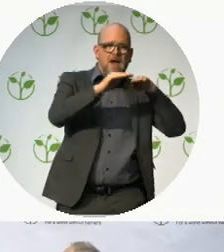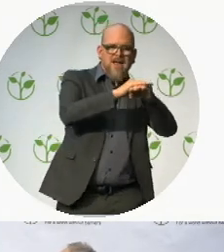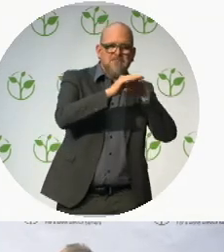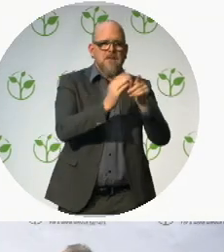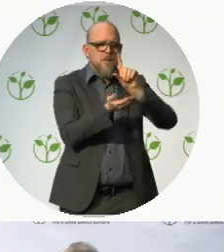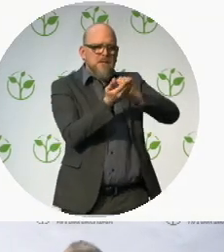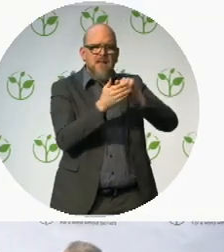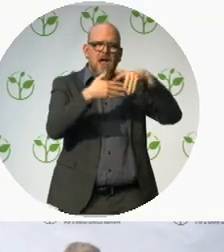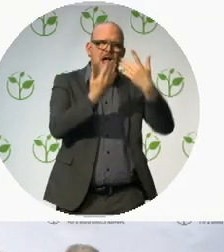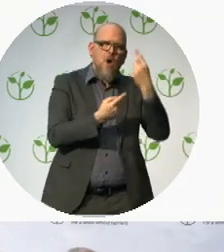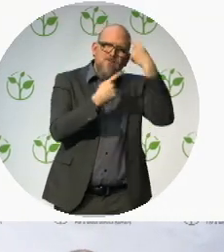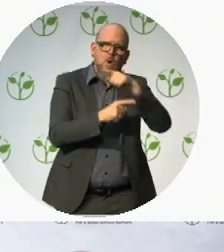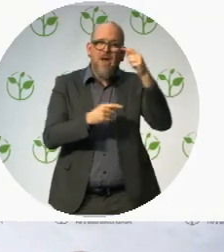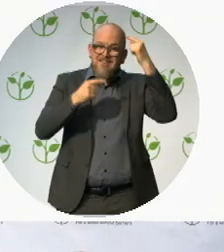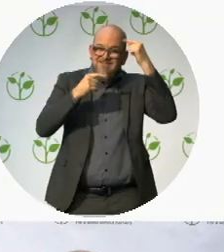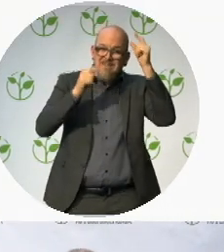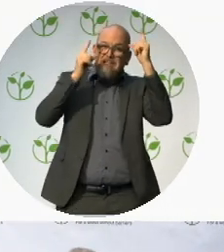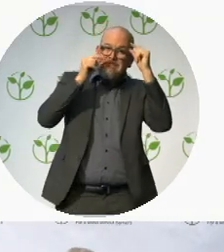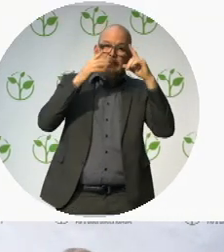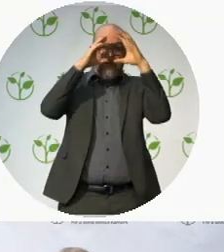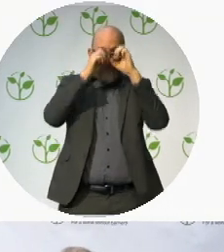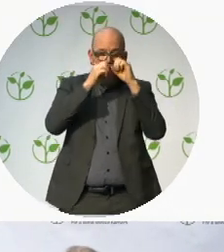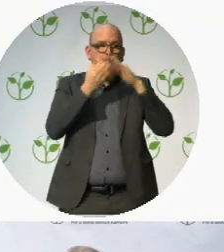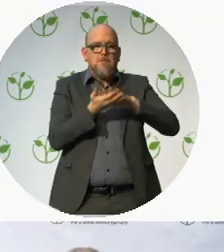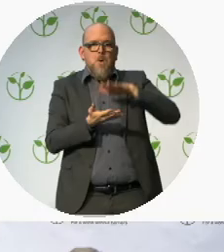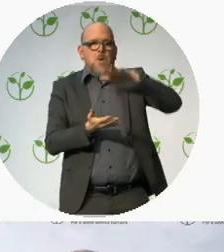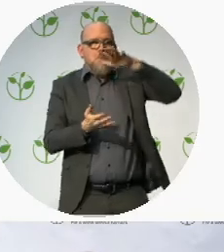.. of books and other copyrighted works for persons with visual impairments.